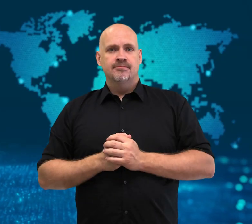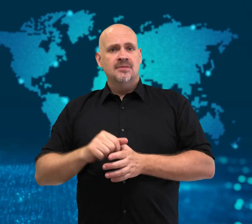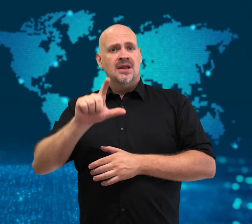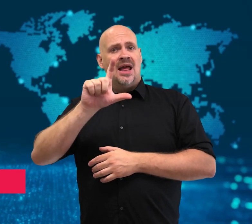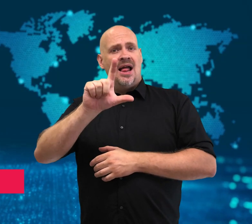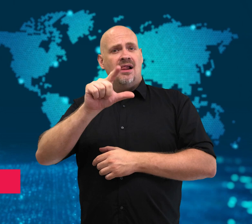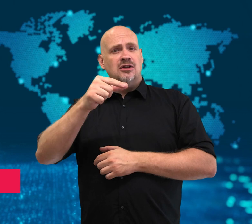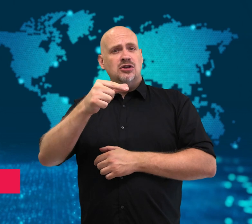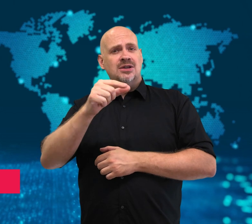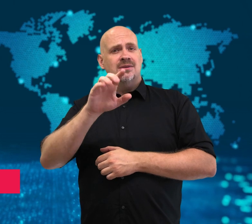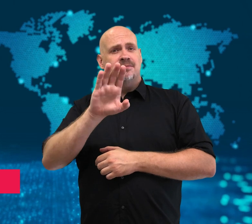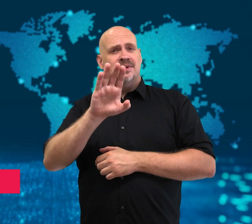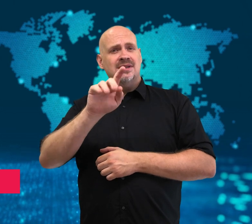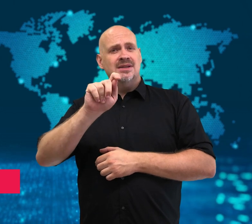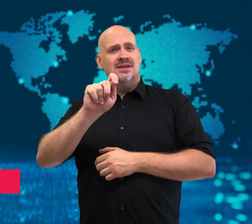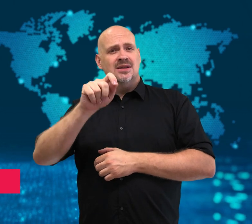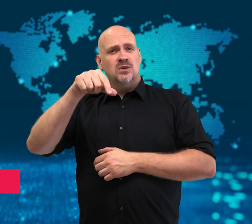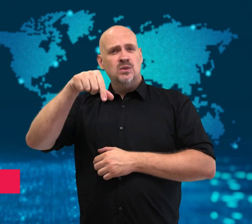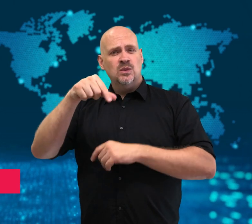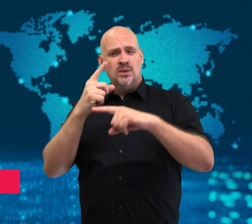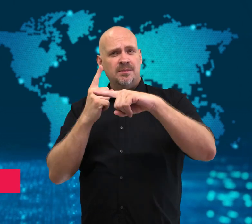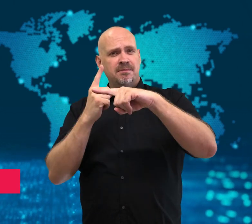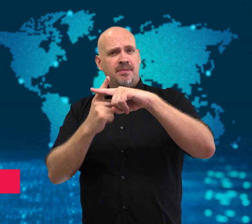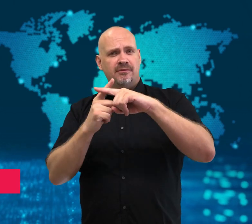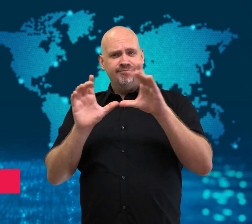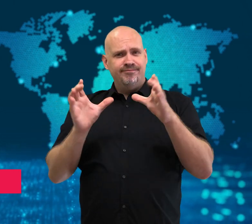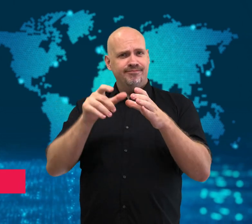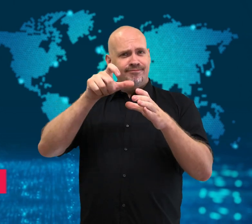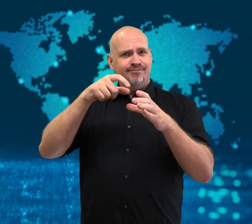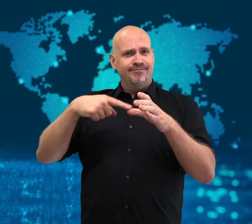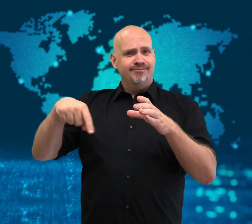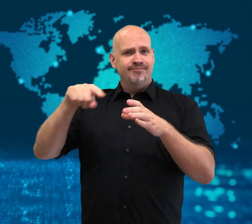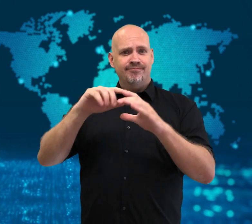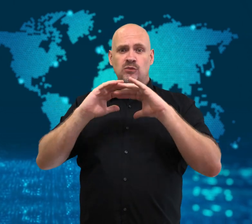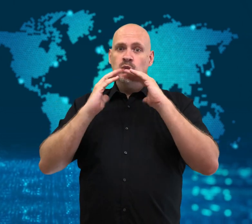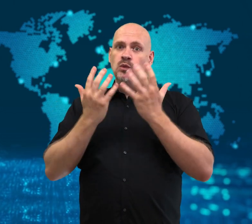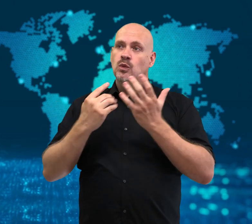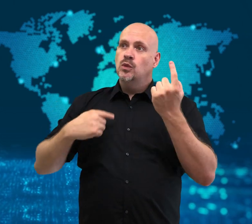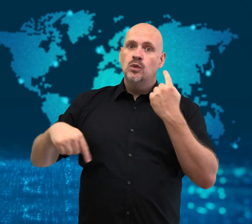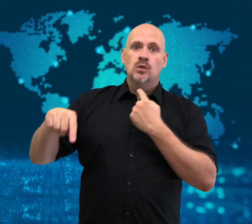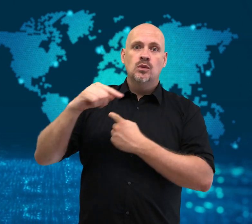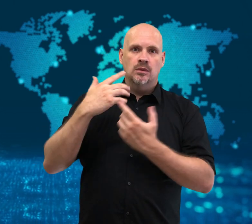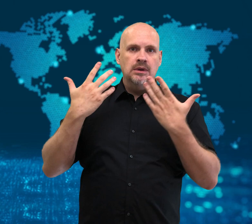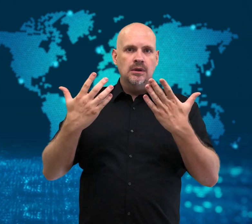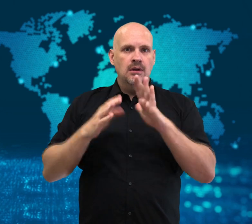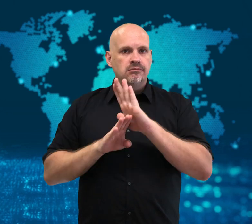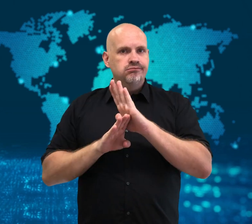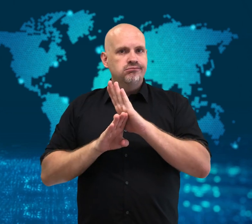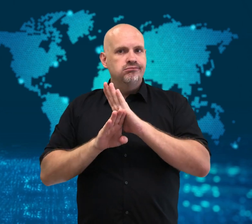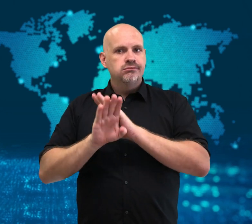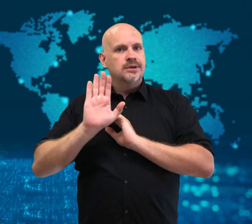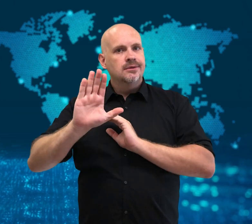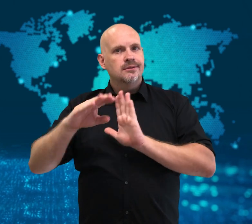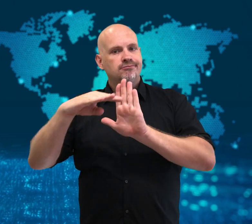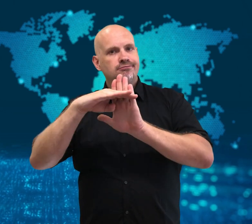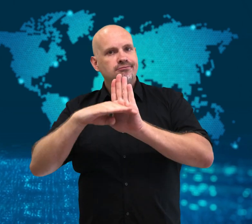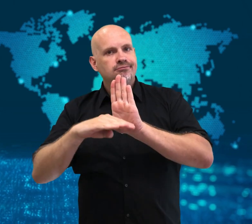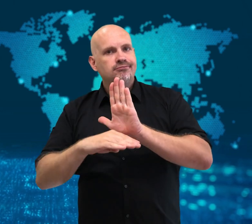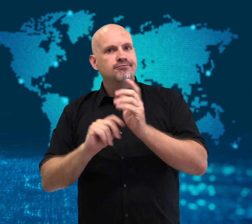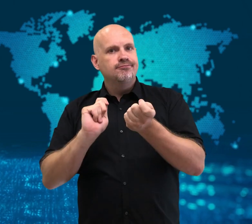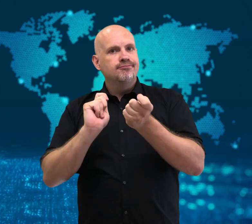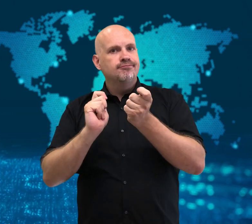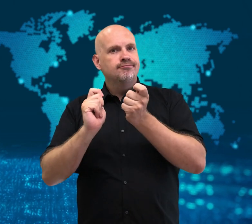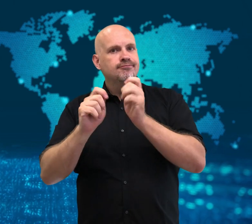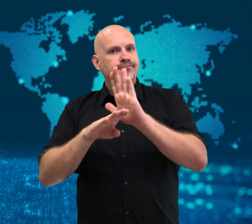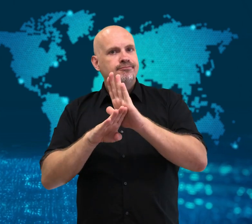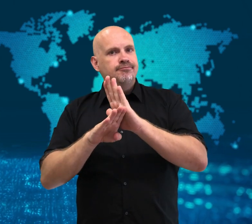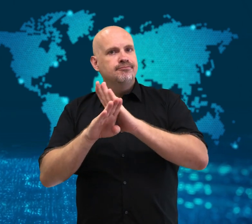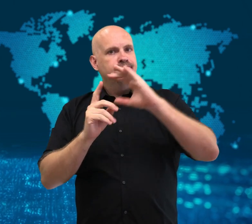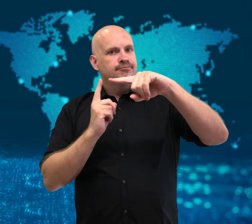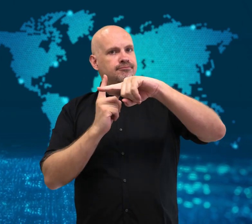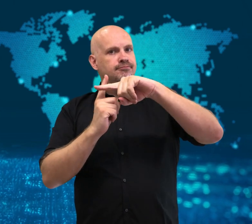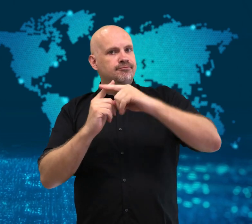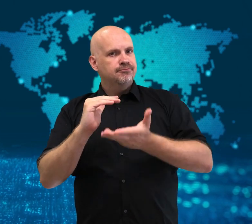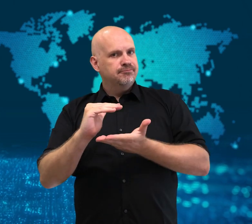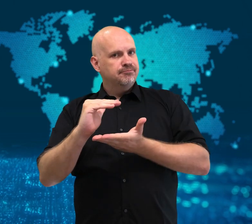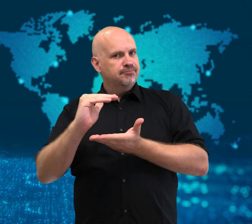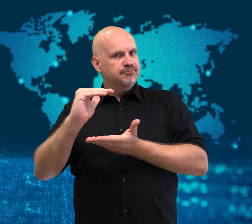[Gavin]: The LGBTQ+ community is seeing improvements in their legal